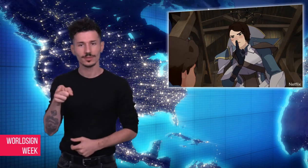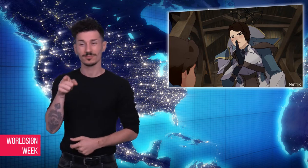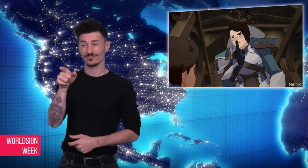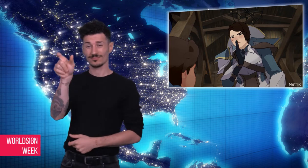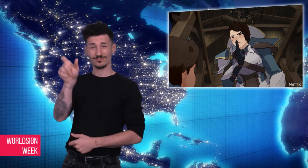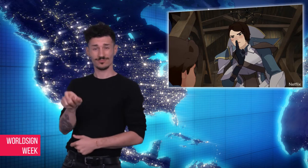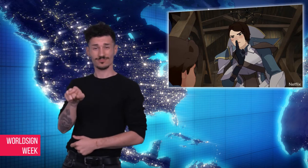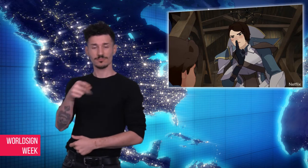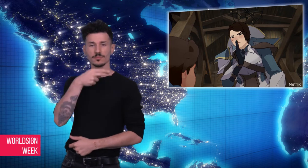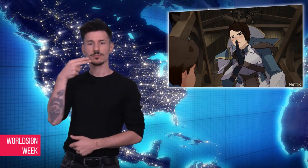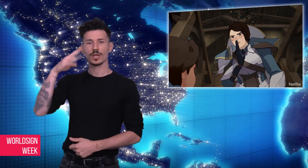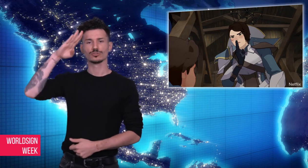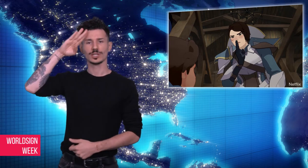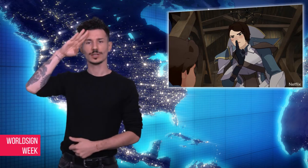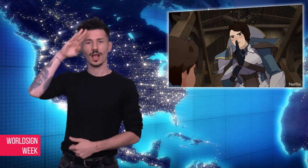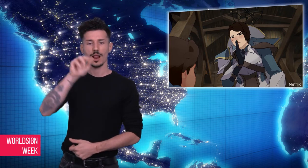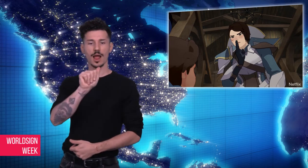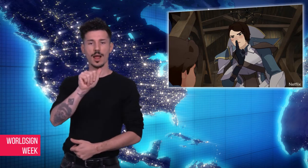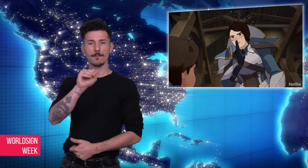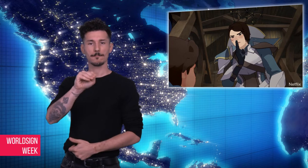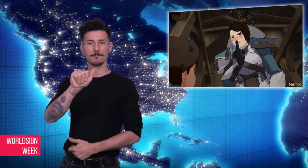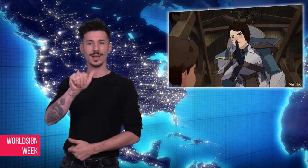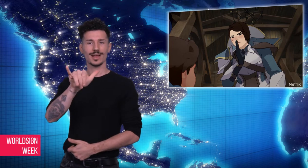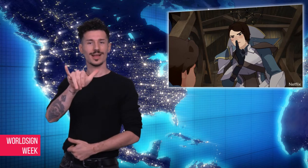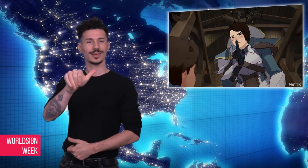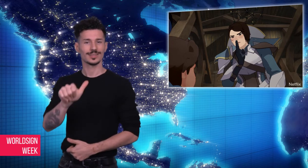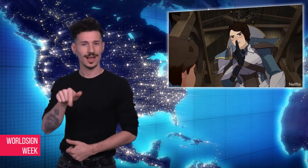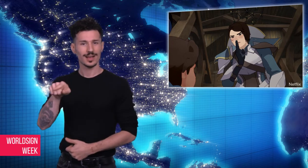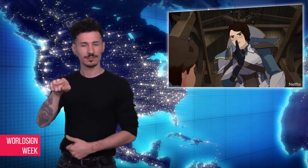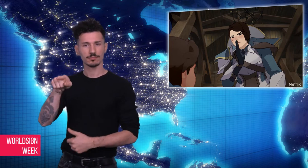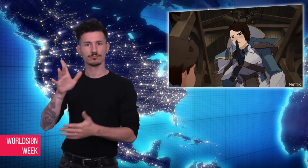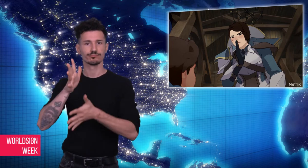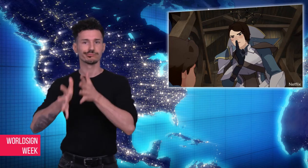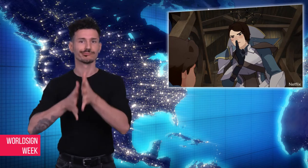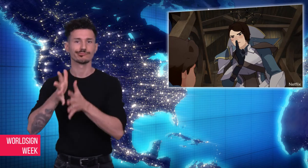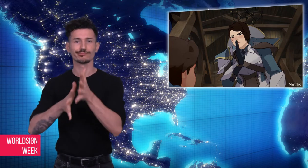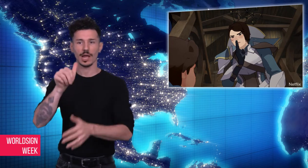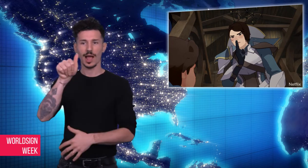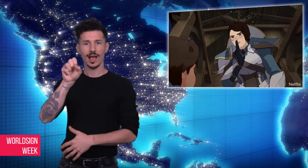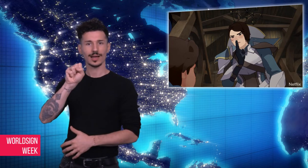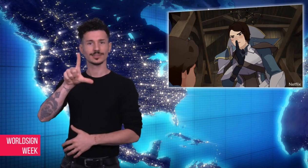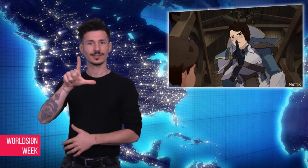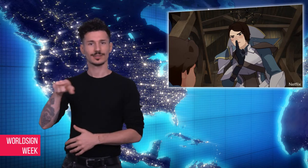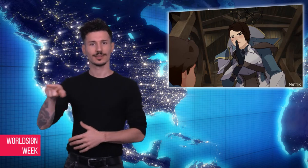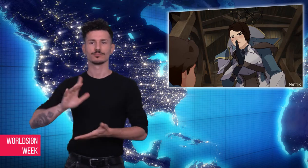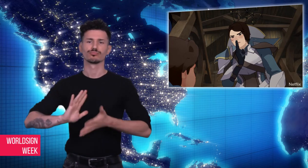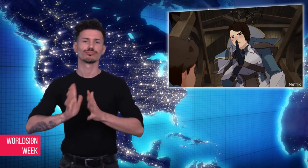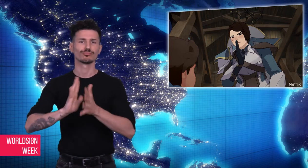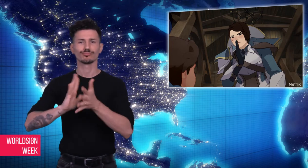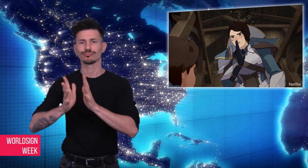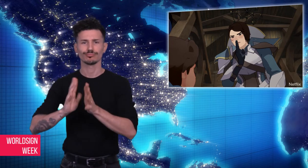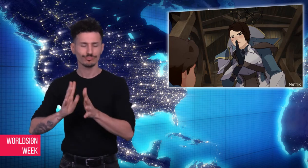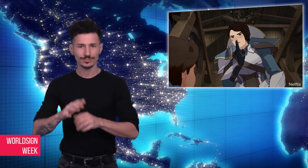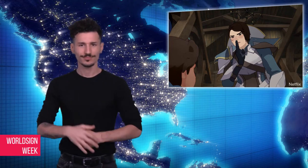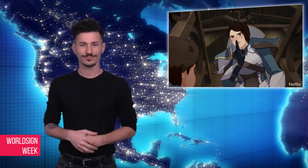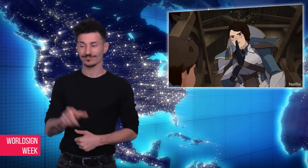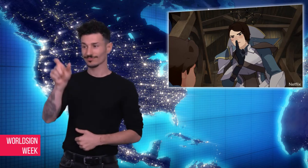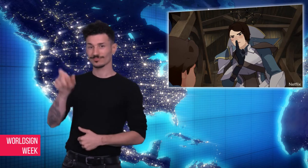with disabilities by with a deaf character, General Amaya, who uses American Sign Language to communicate. Her deafness